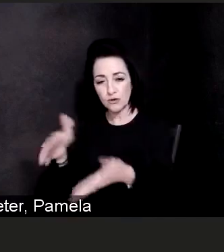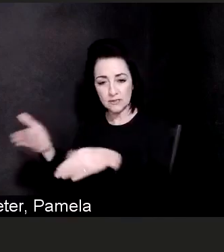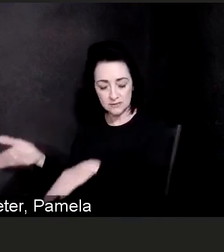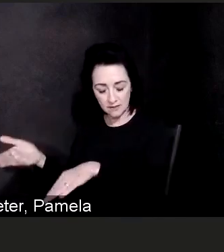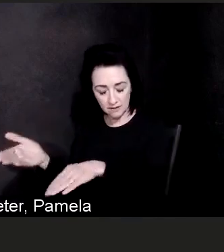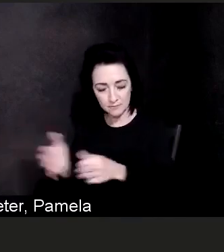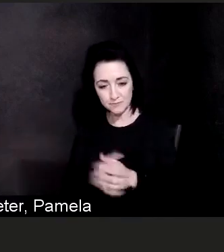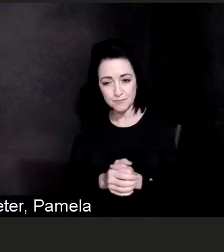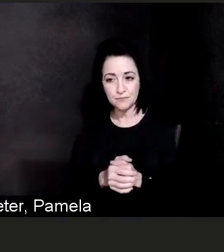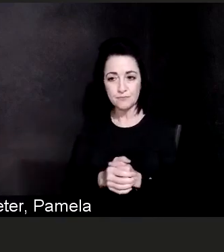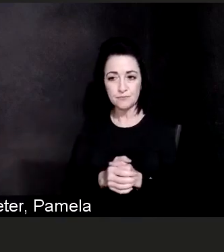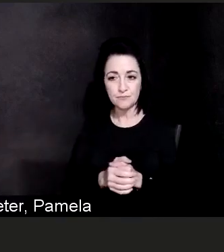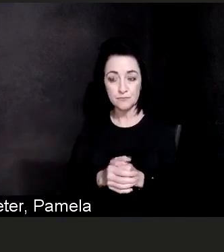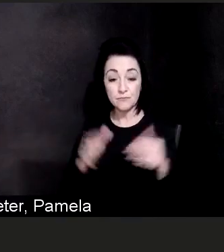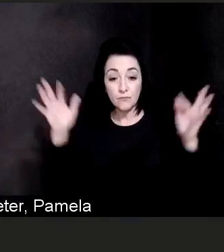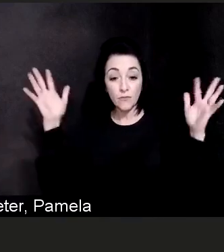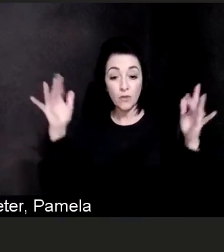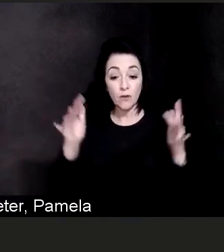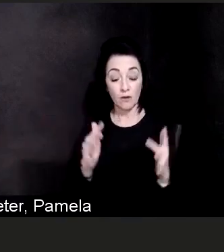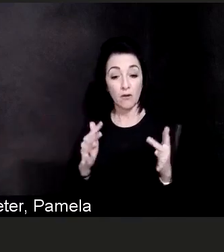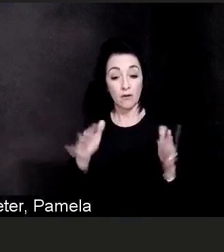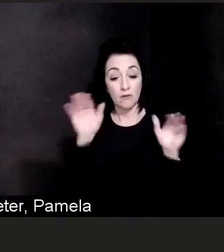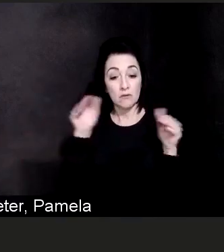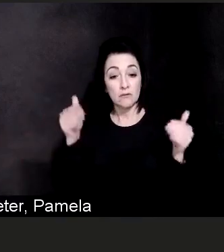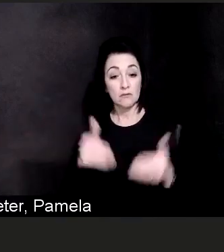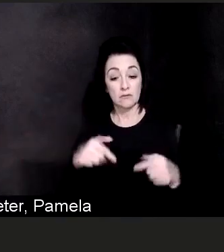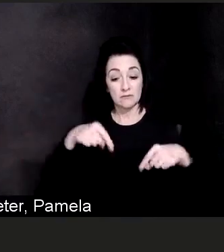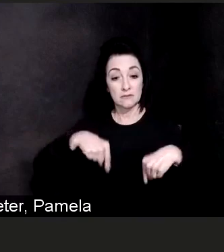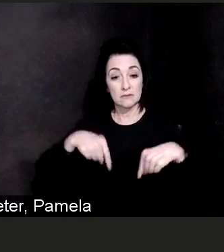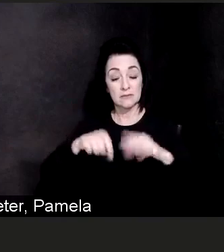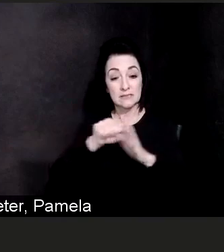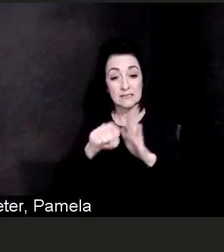we have had a total confirmed cases of just shy of 63,000